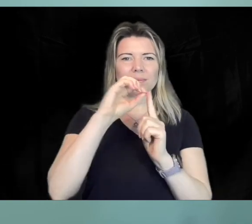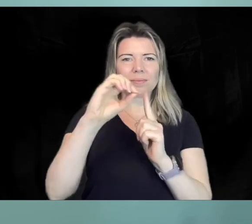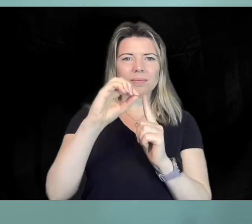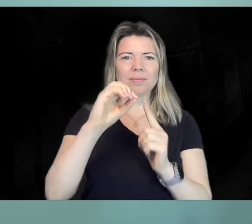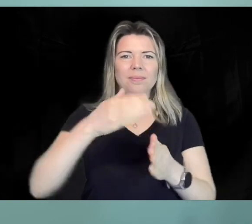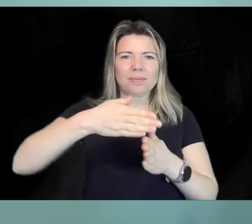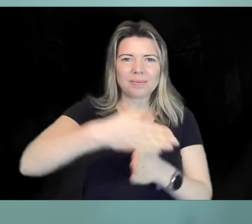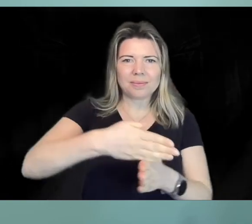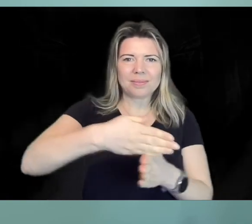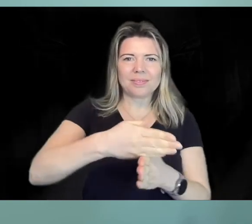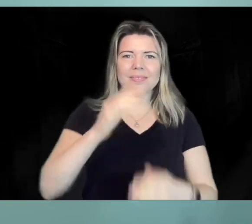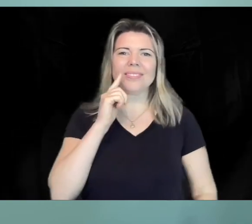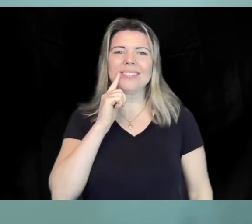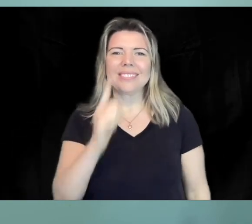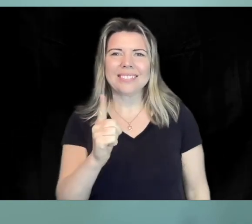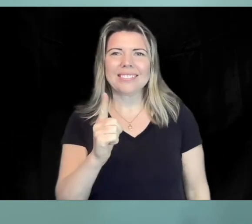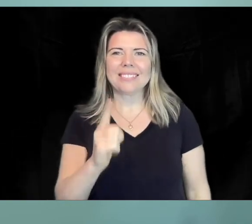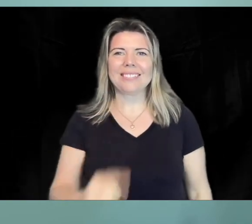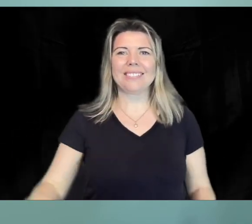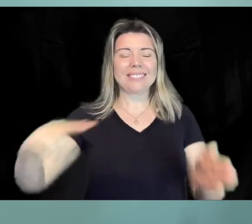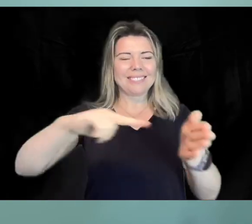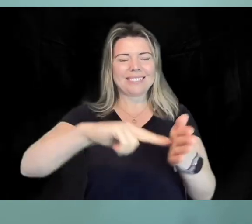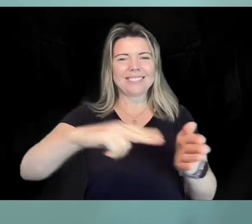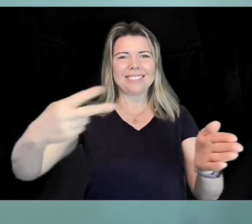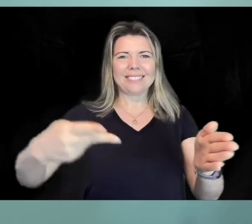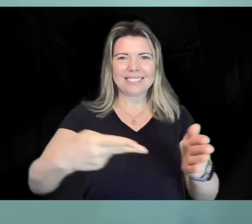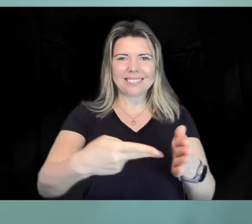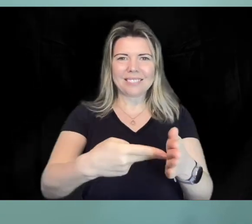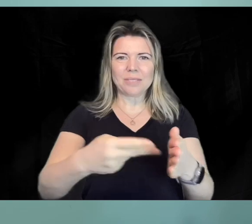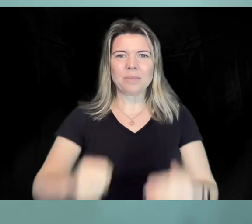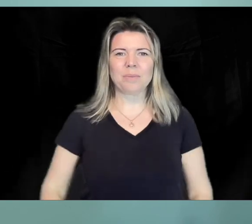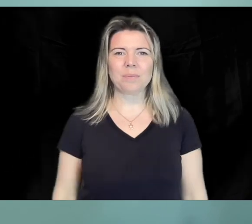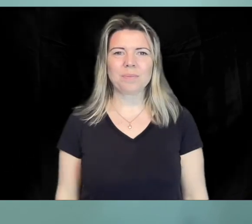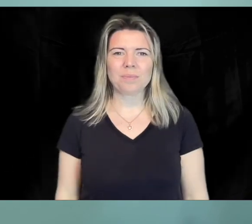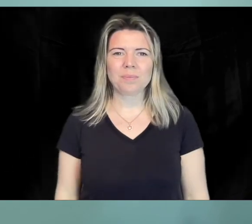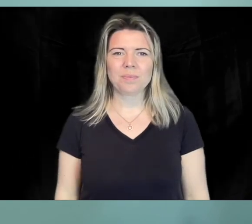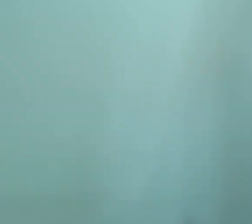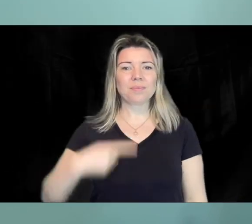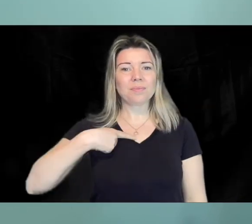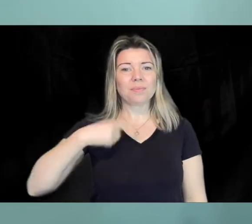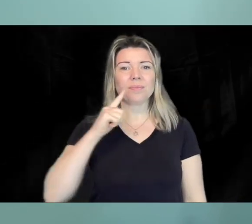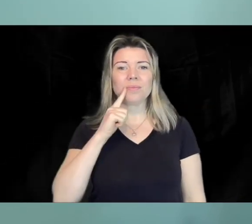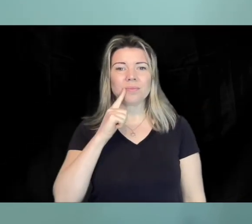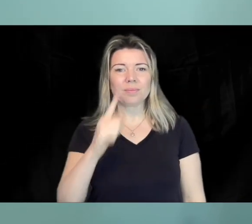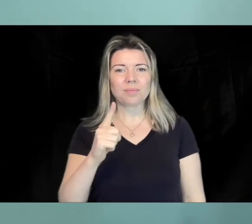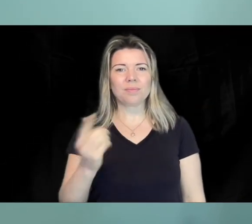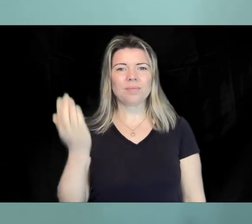and the project board for a few words and an exploration of the development of the project. As